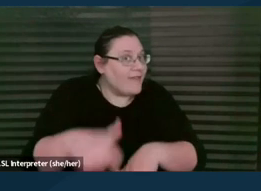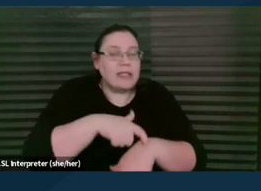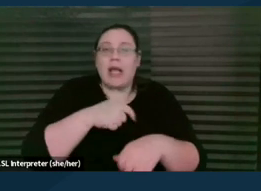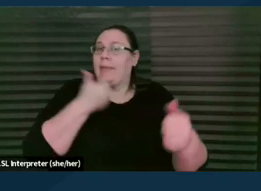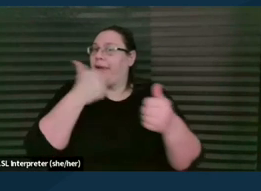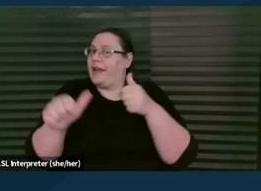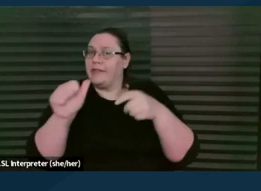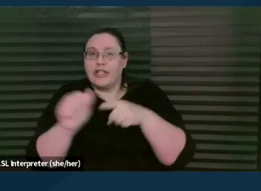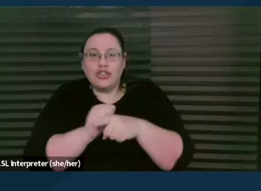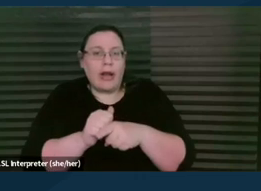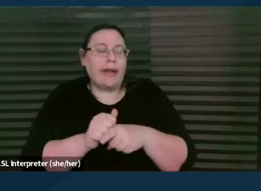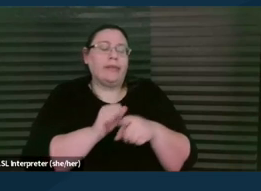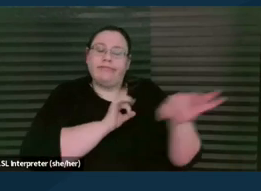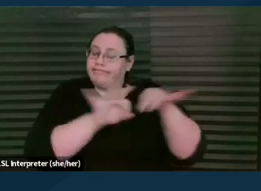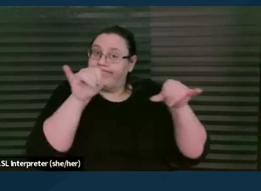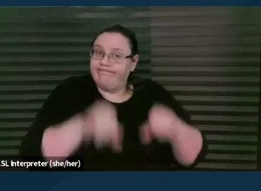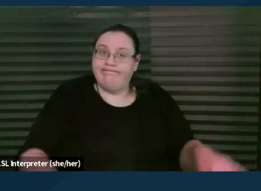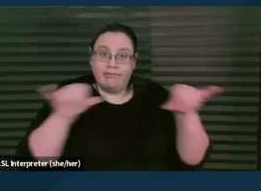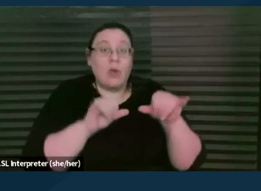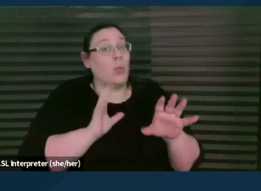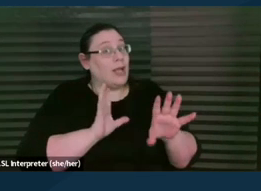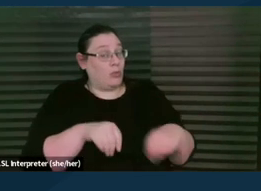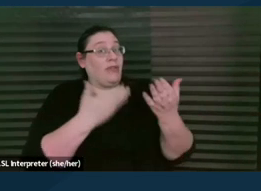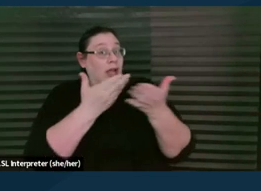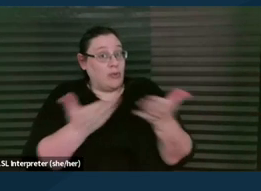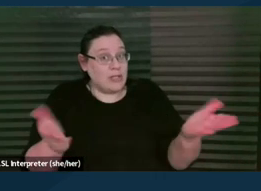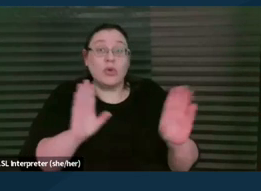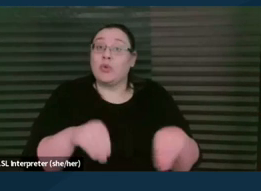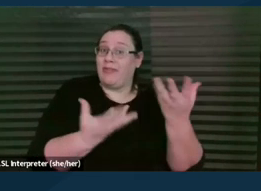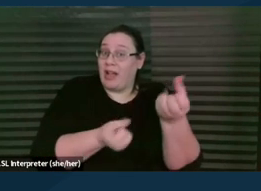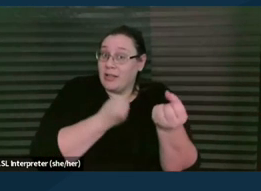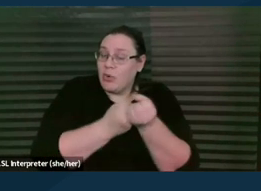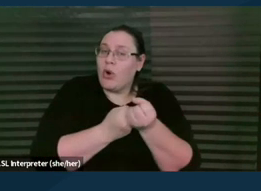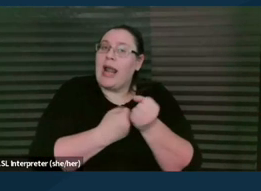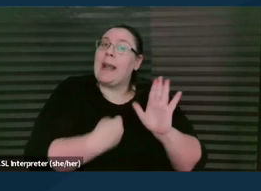But we do provide resources and support and we model effective participation